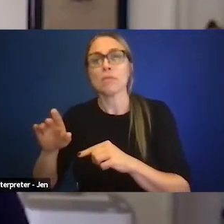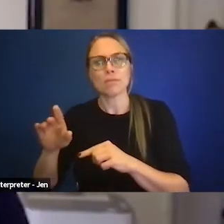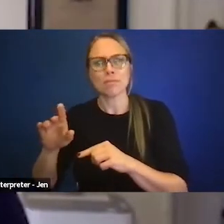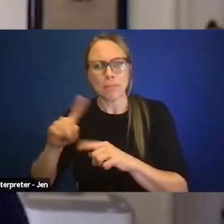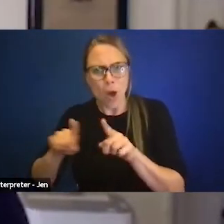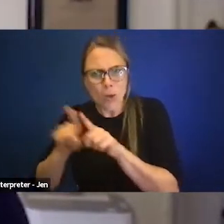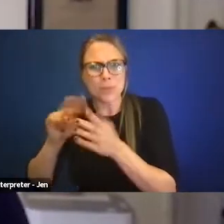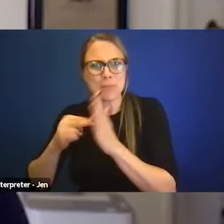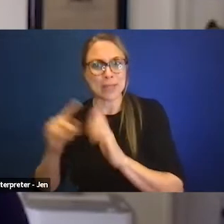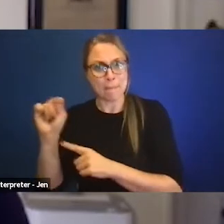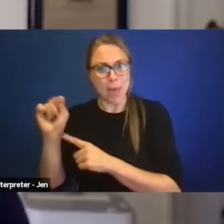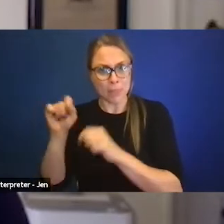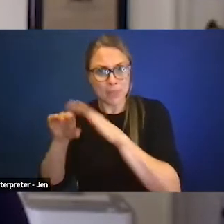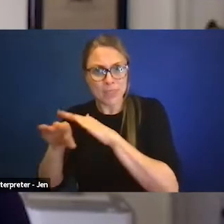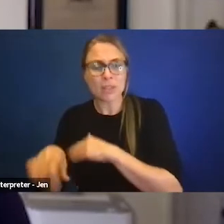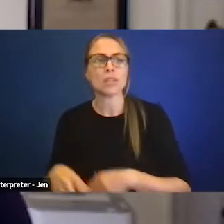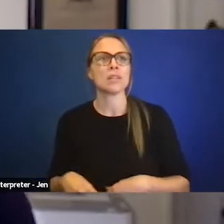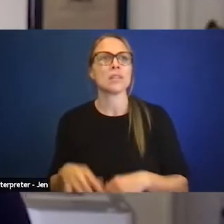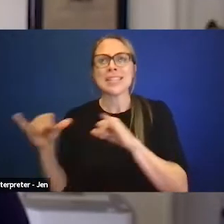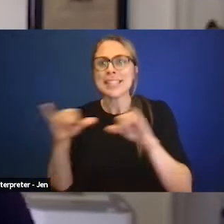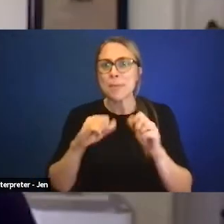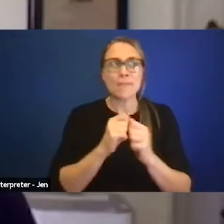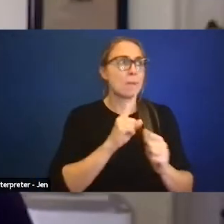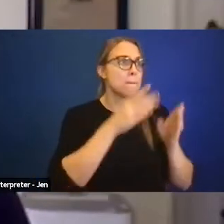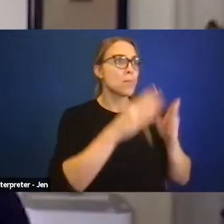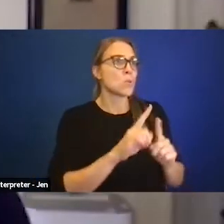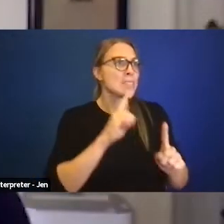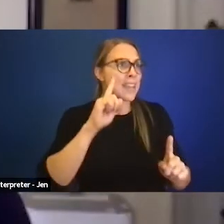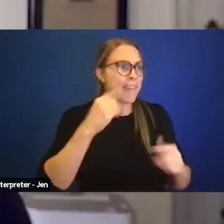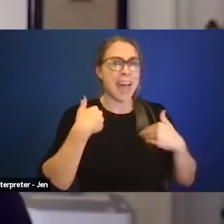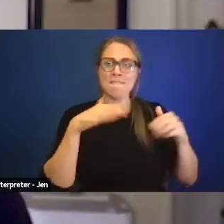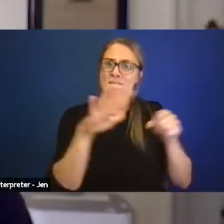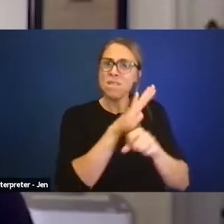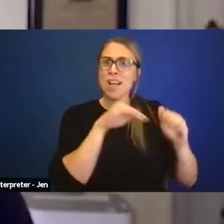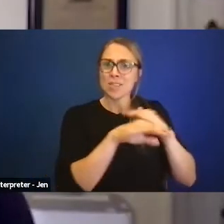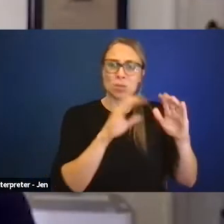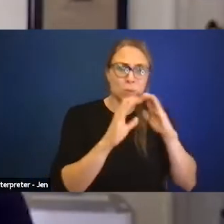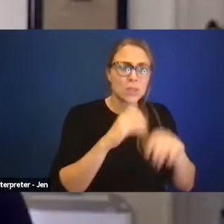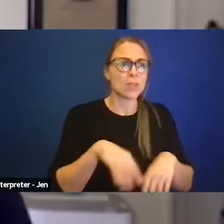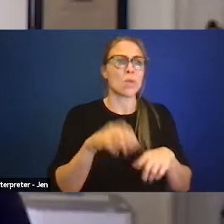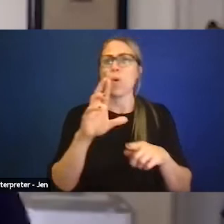or someone who's deaf or someone who has autism, whatever the disability may be,